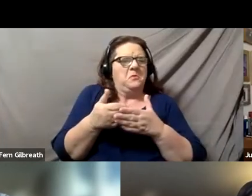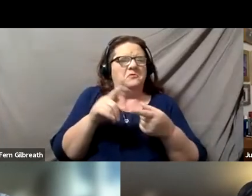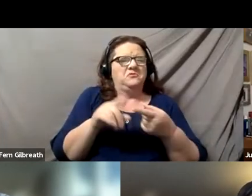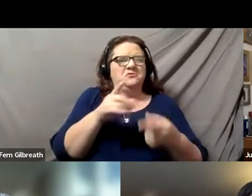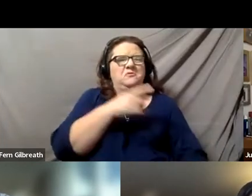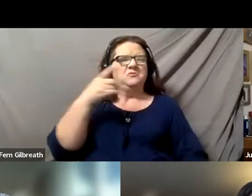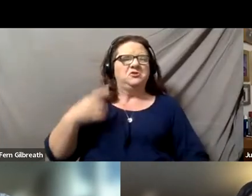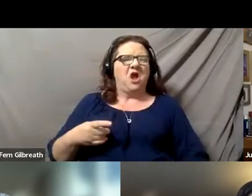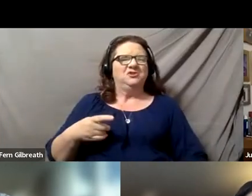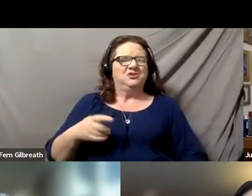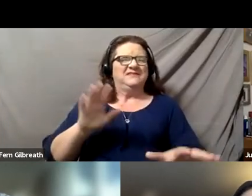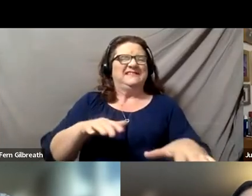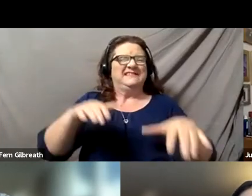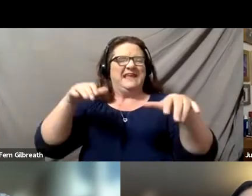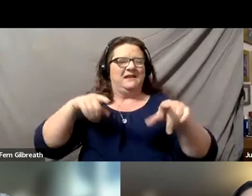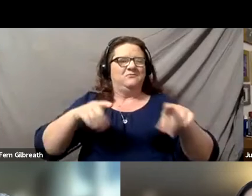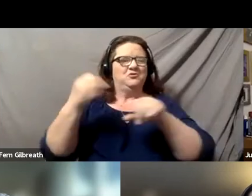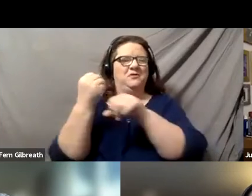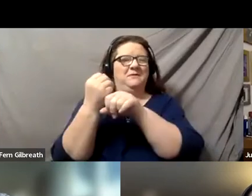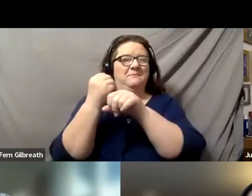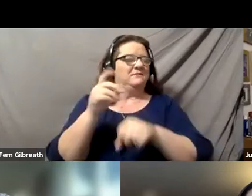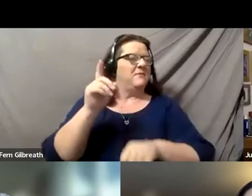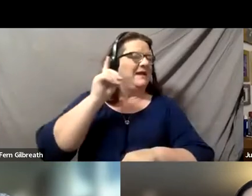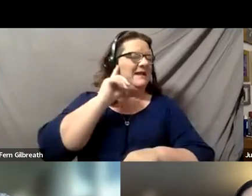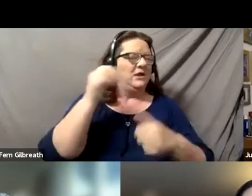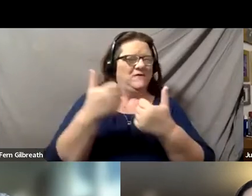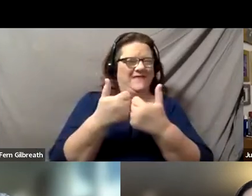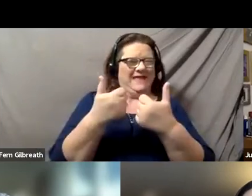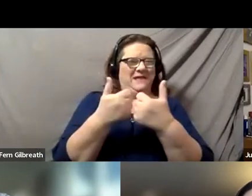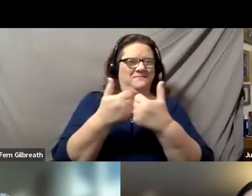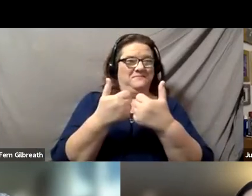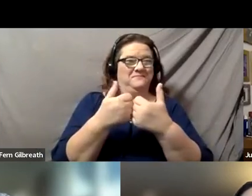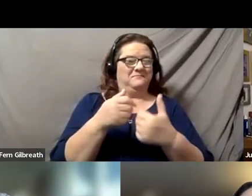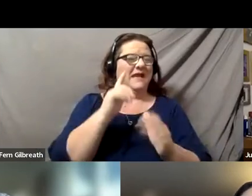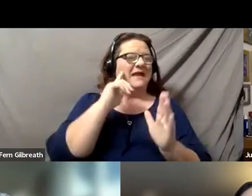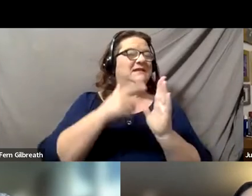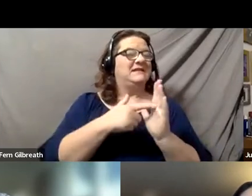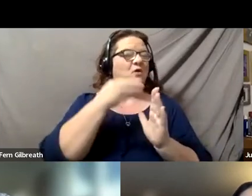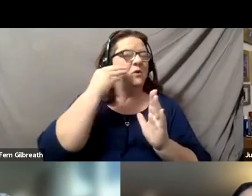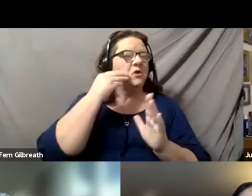where during baseball season, I can usually hear it. I can tell when there is a home run or something